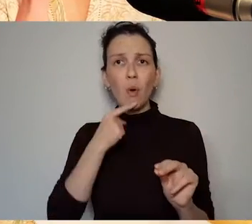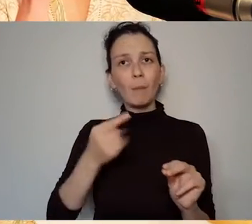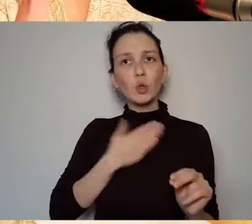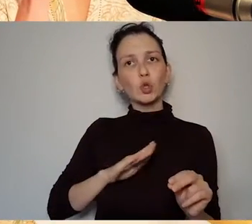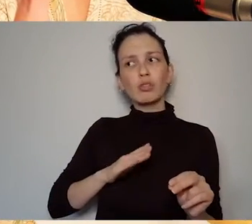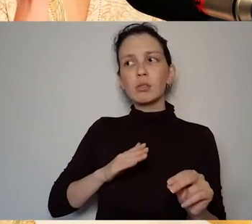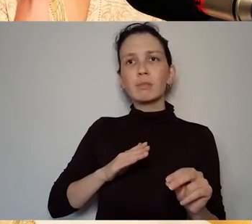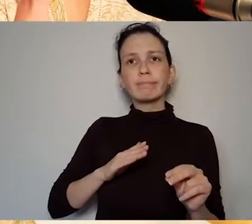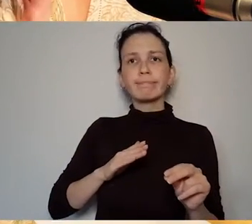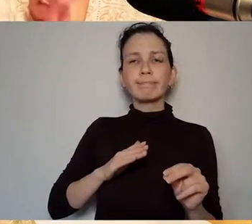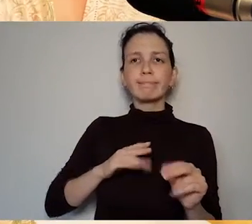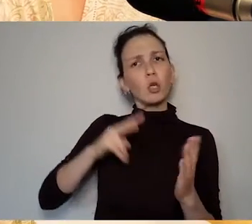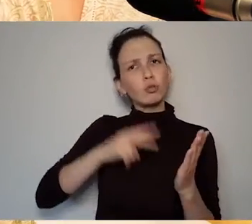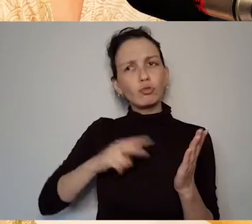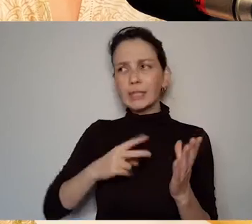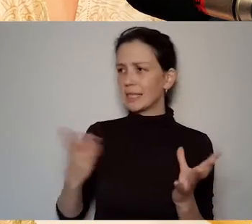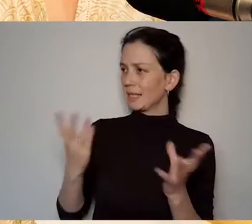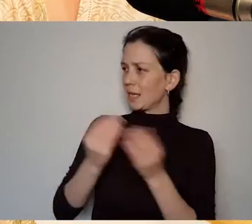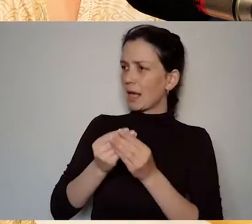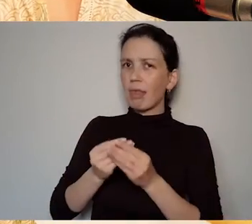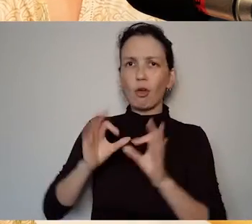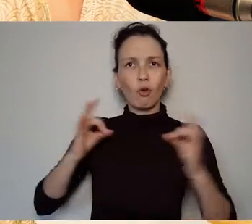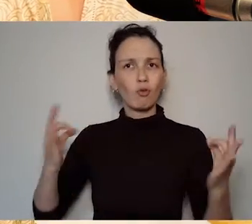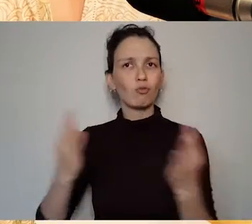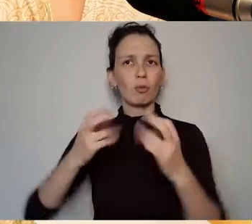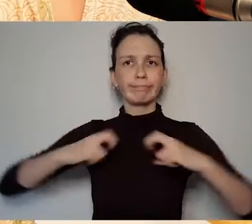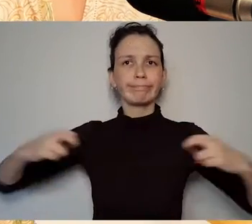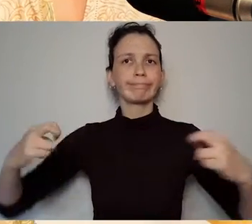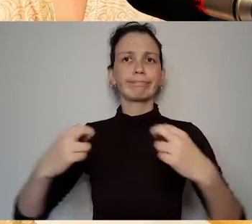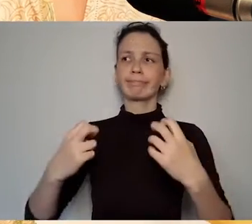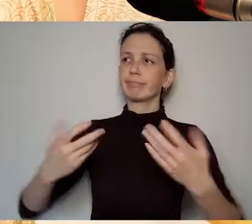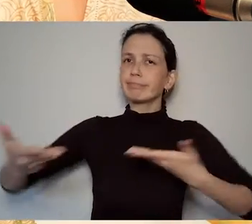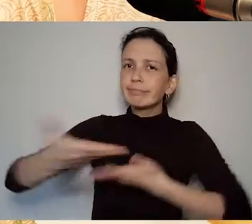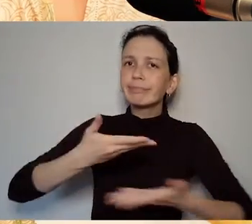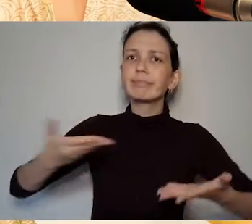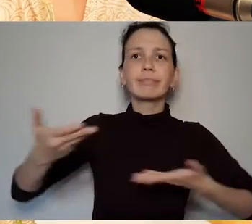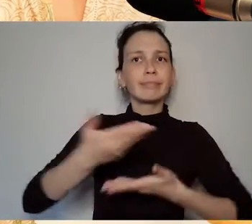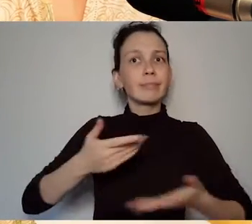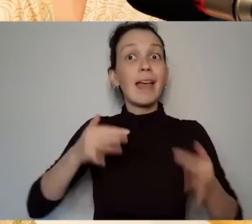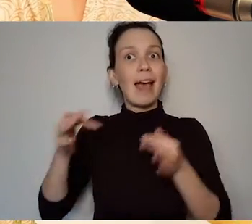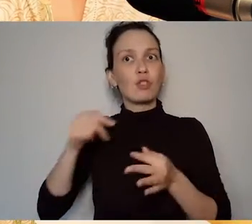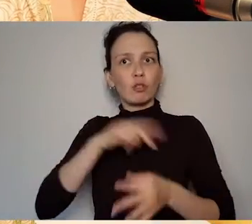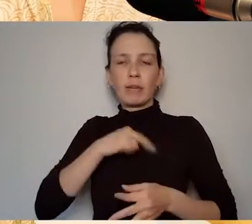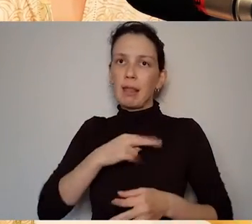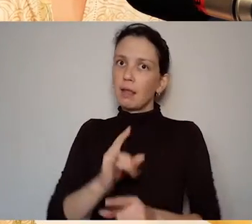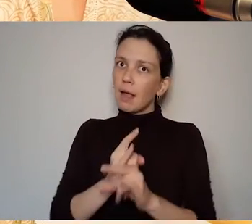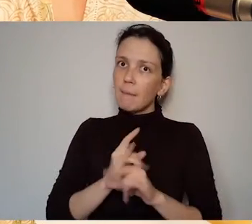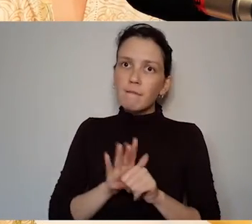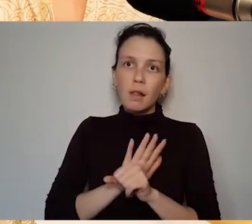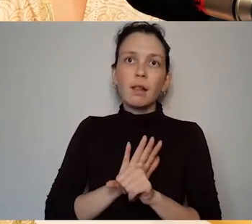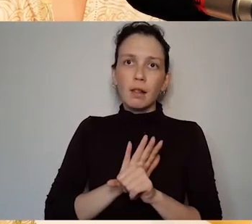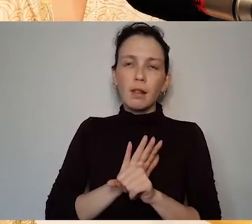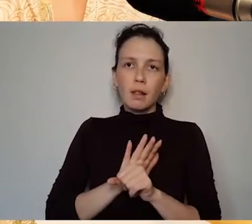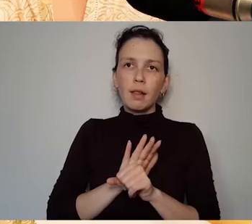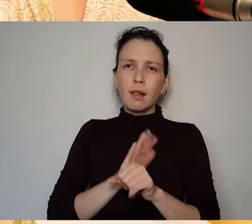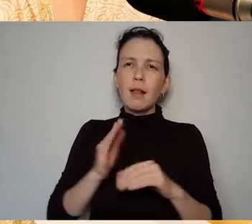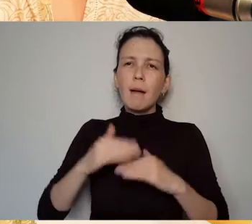reading and having discussions afterwards, that has really helped us understand as Kate said the way